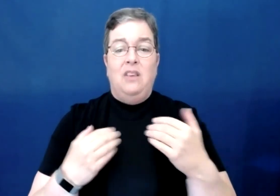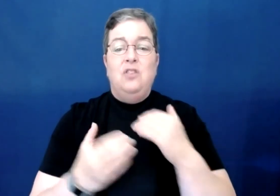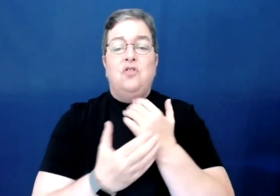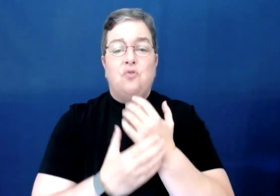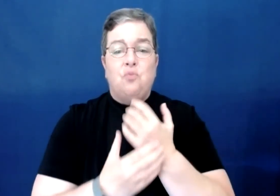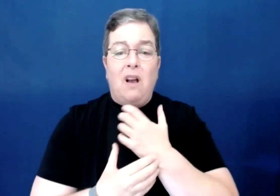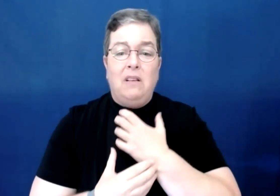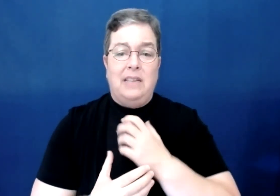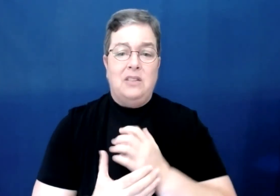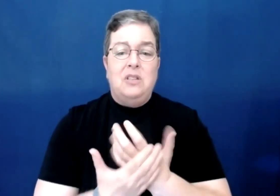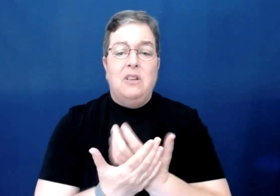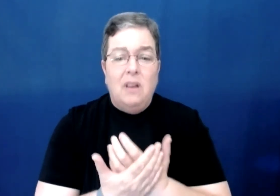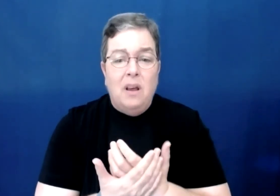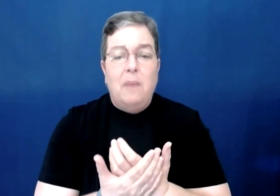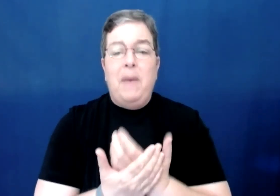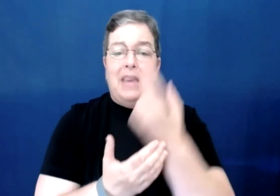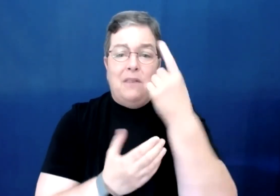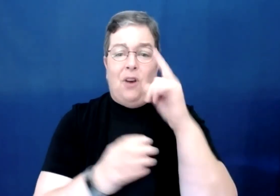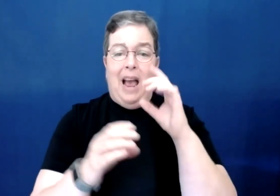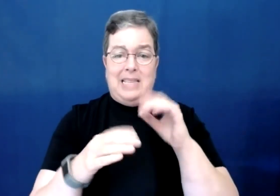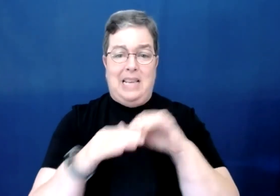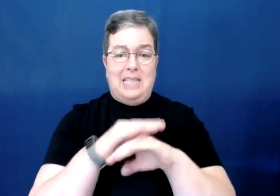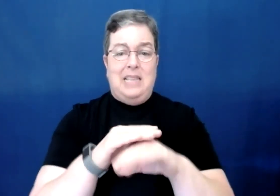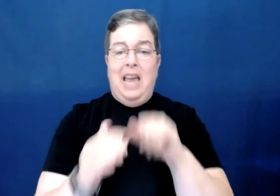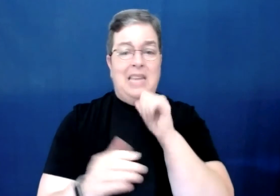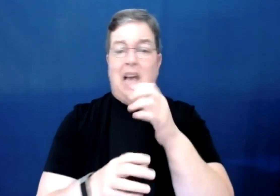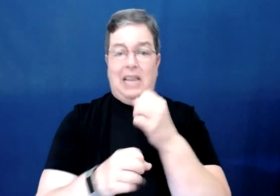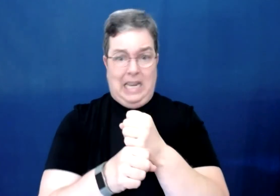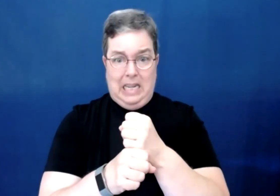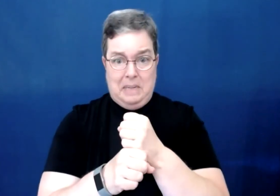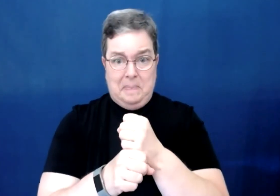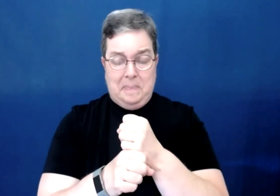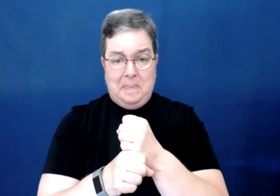struggling, begging for access and not getting it.